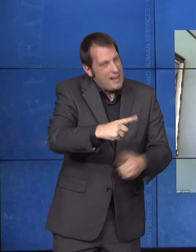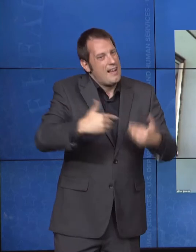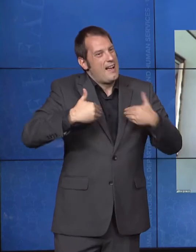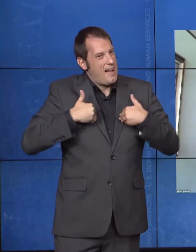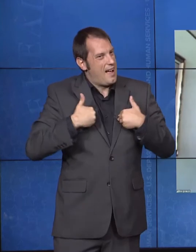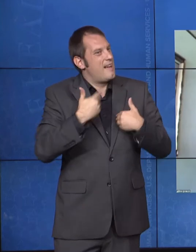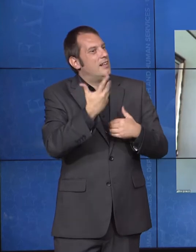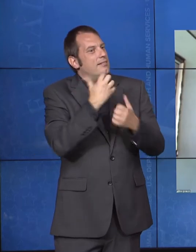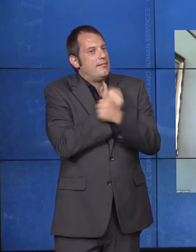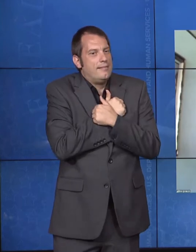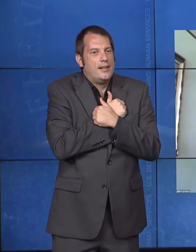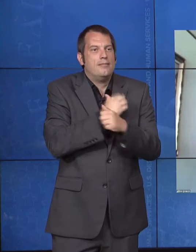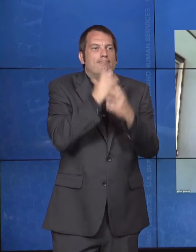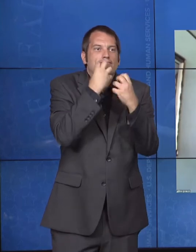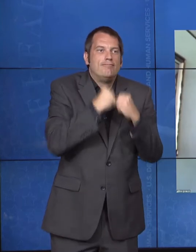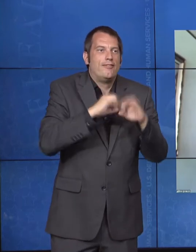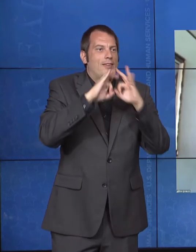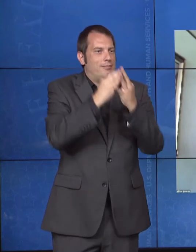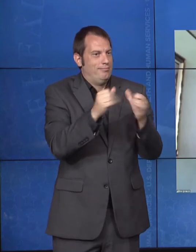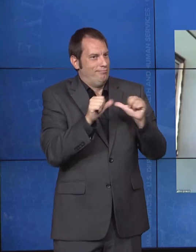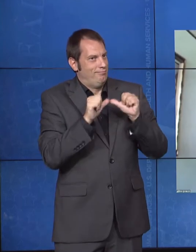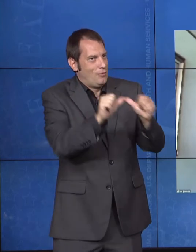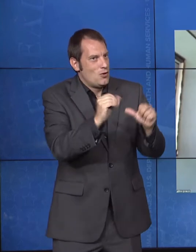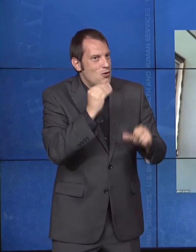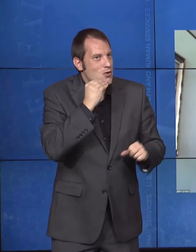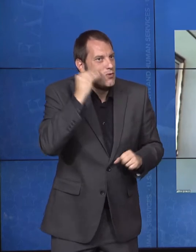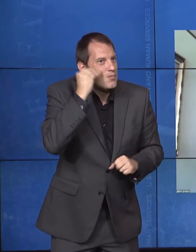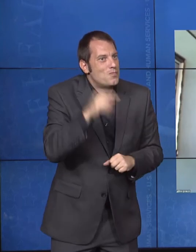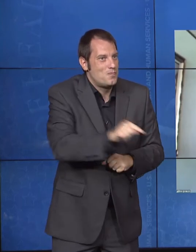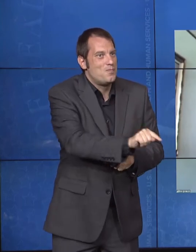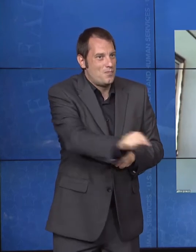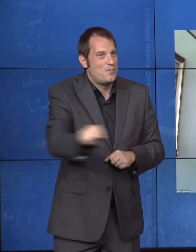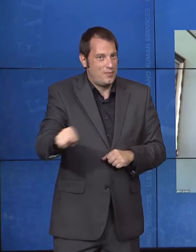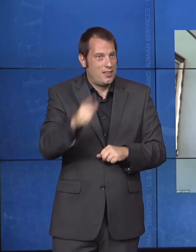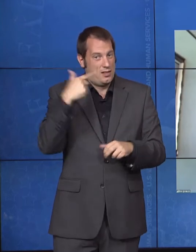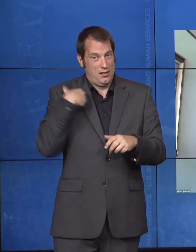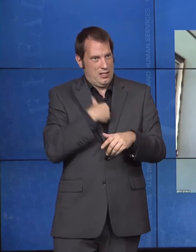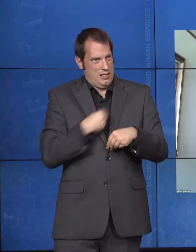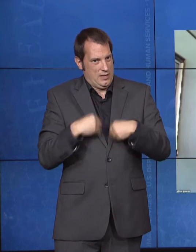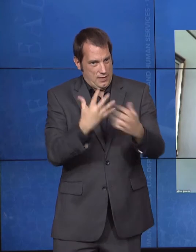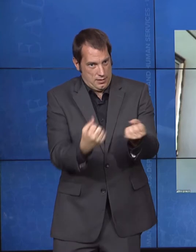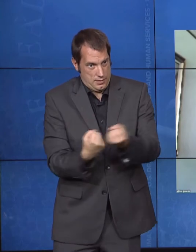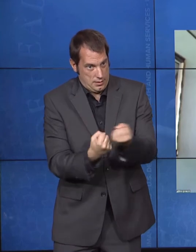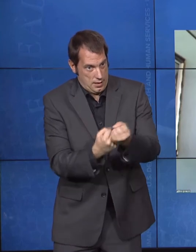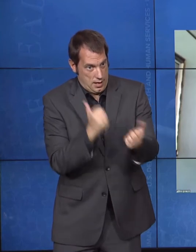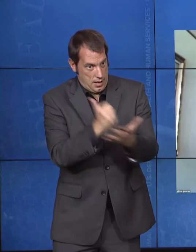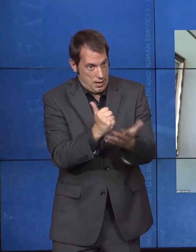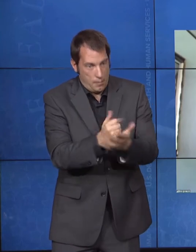help, everybody's help, we will do this and get it done well. Everybody deserves that love that Roger mentioned.